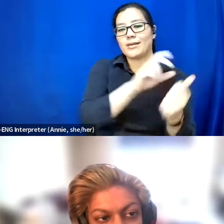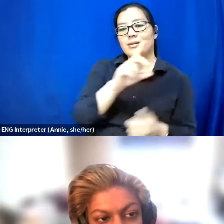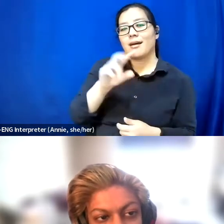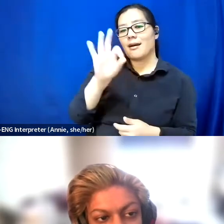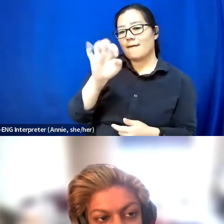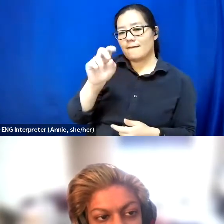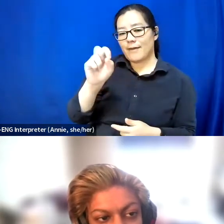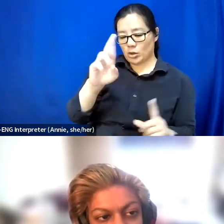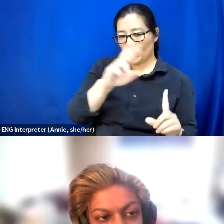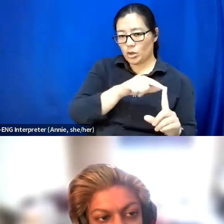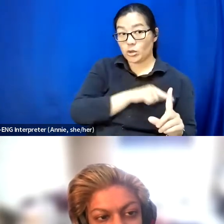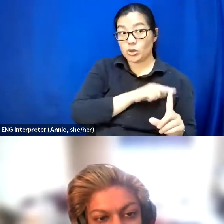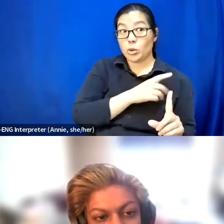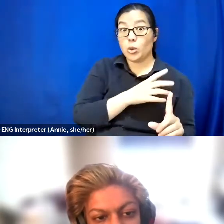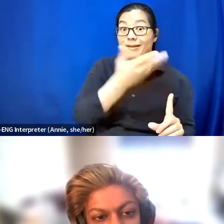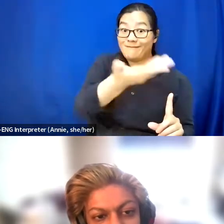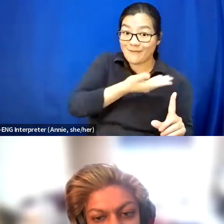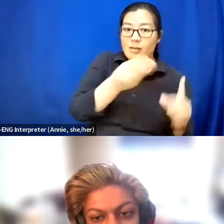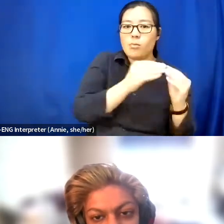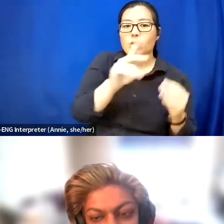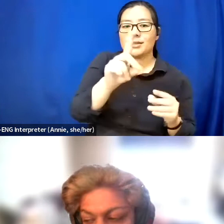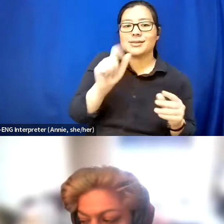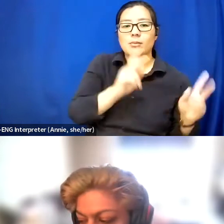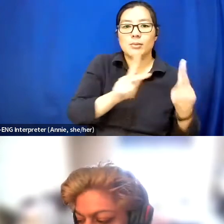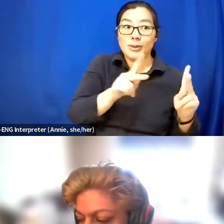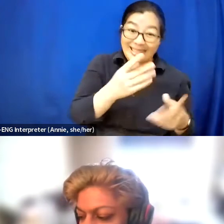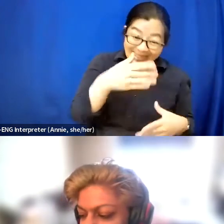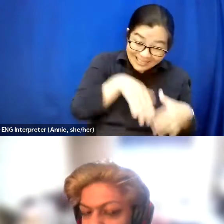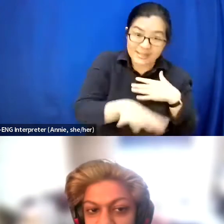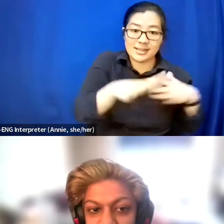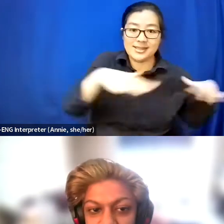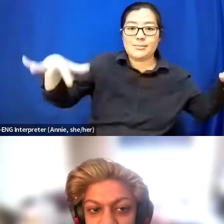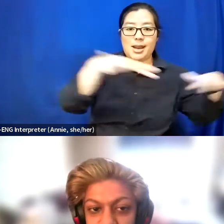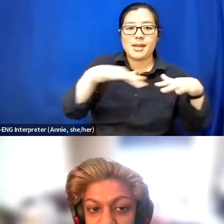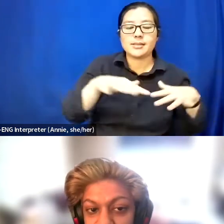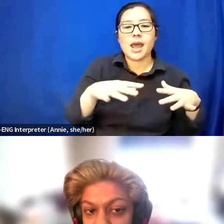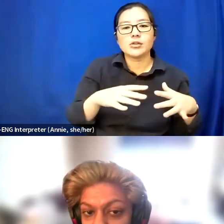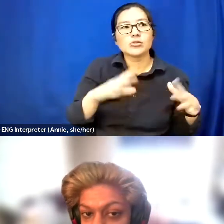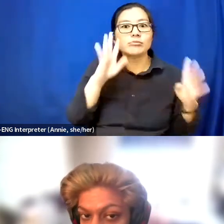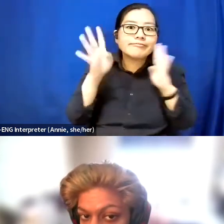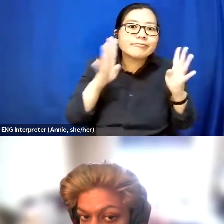and encourage more accessible ways of playing and having disabled people in the music space.